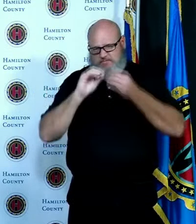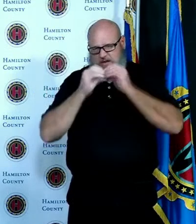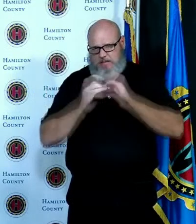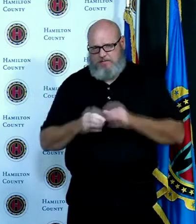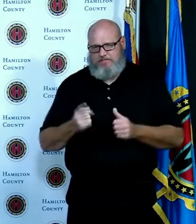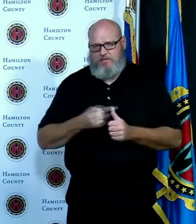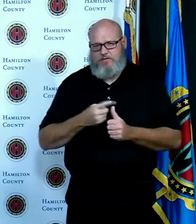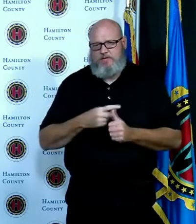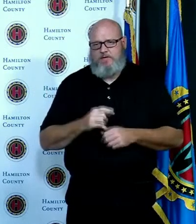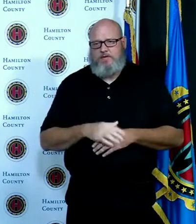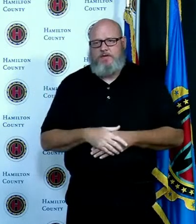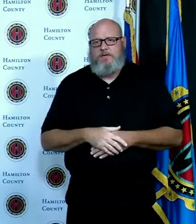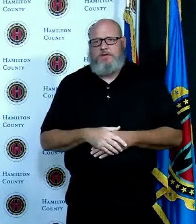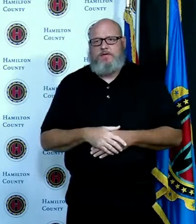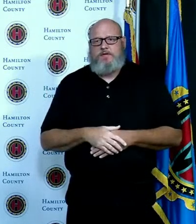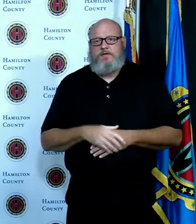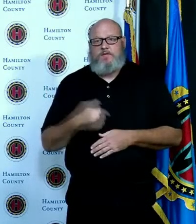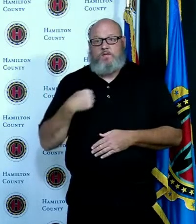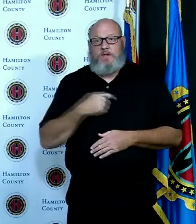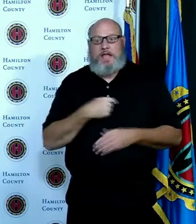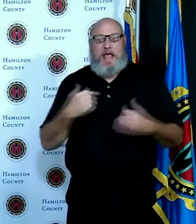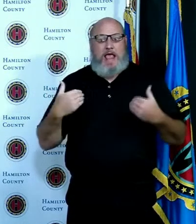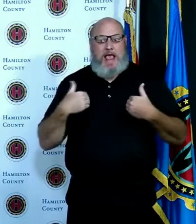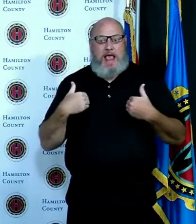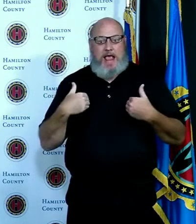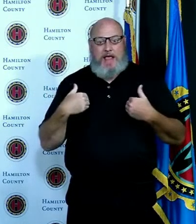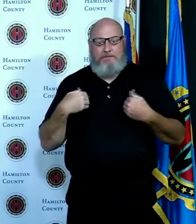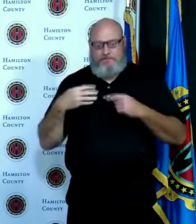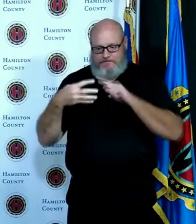the red tide of the virus continues to spread to every corner